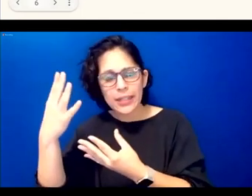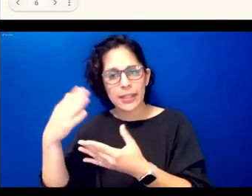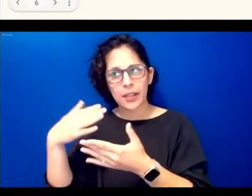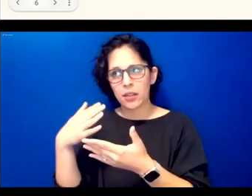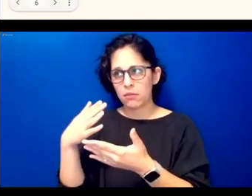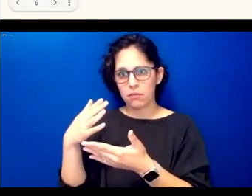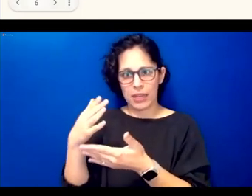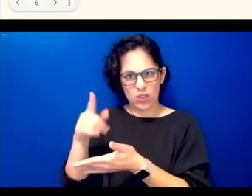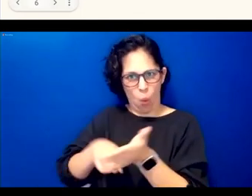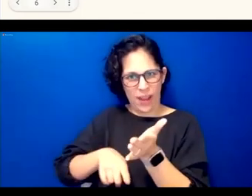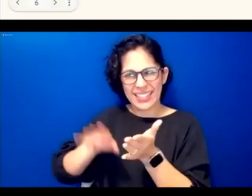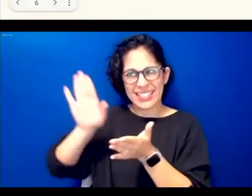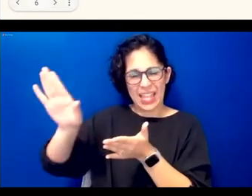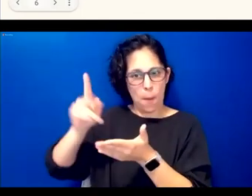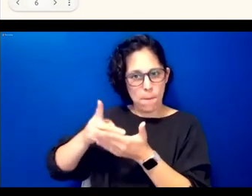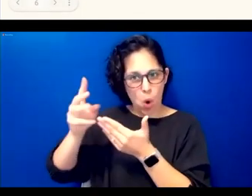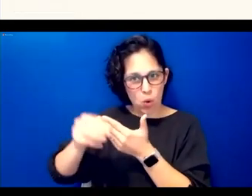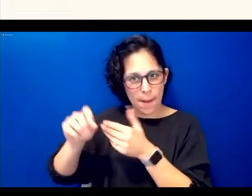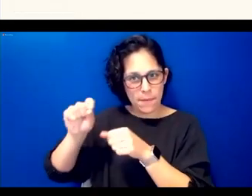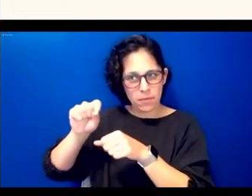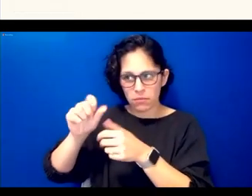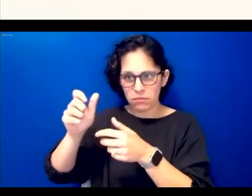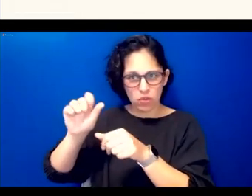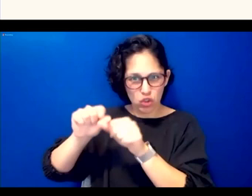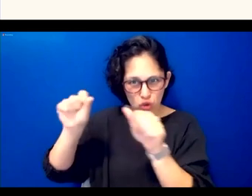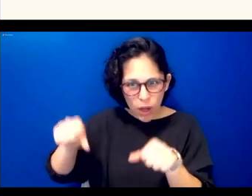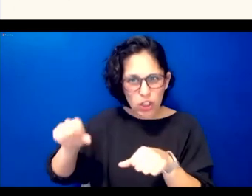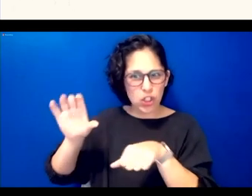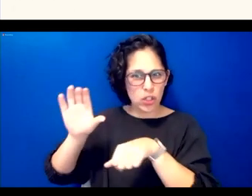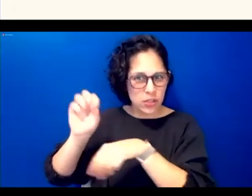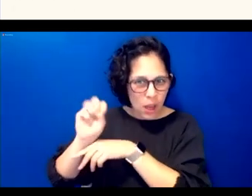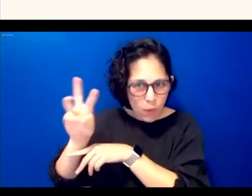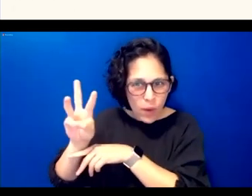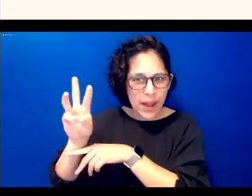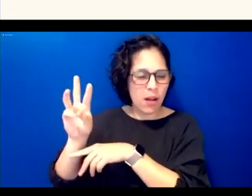their program architecture but all the language belongs to our people and that was so critical